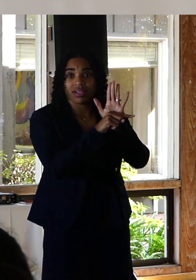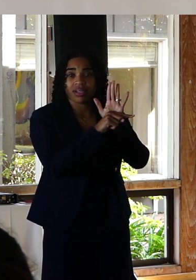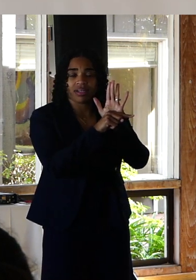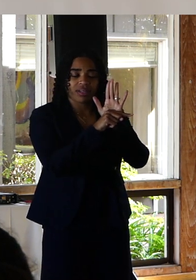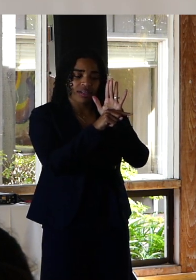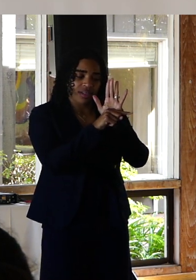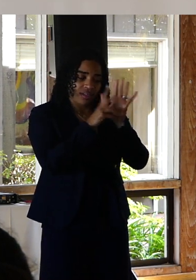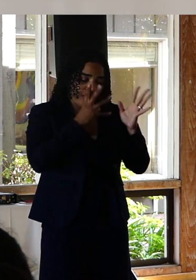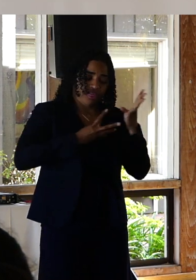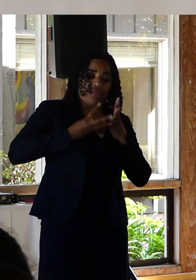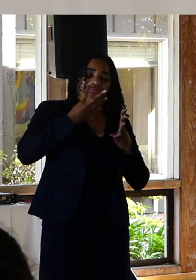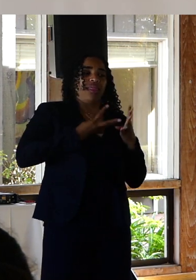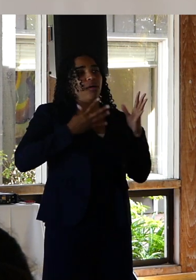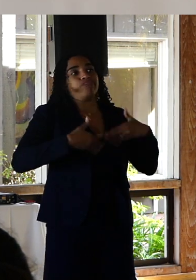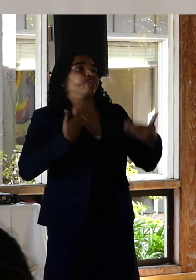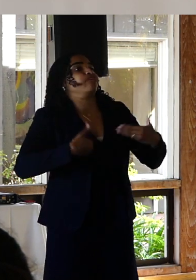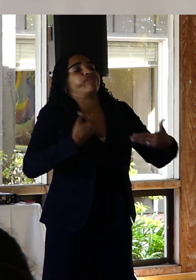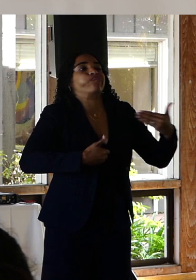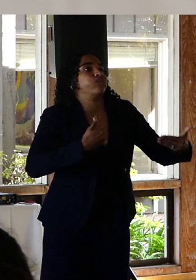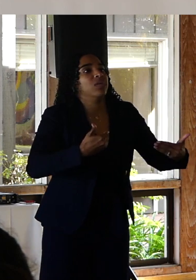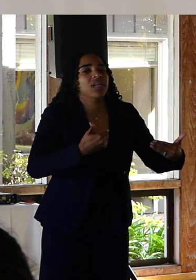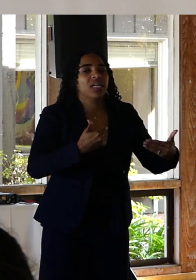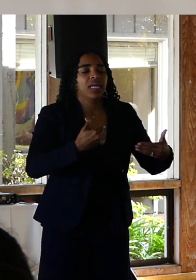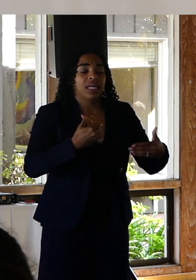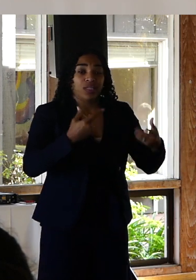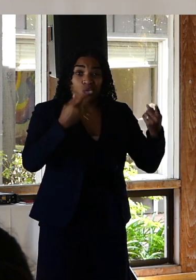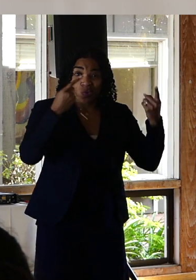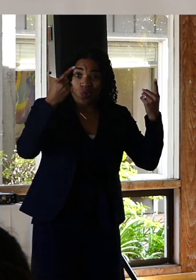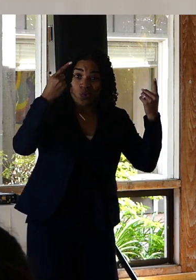So I sat on the bridge at what I've come to think of as my light pole 101.